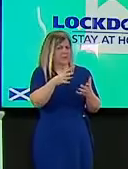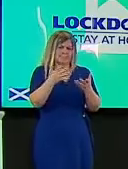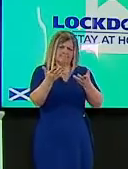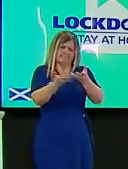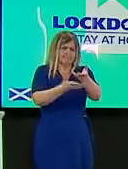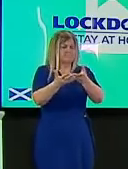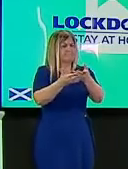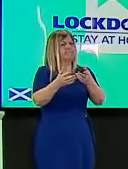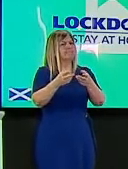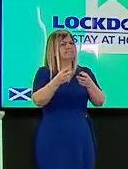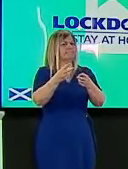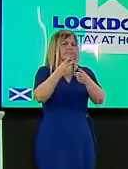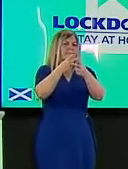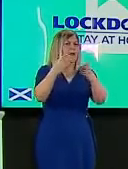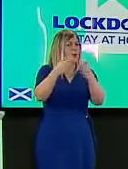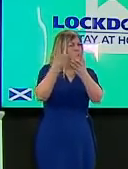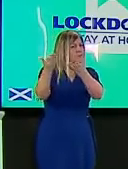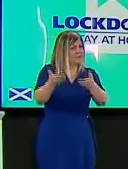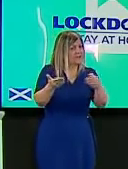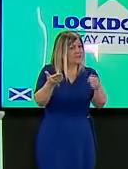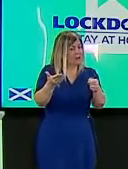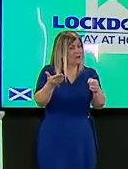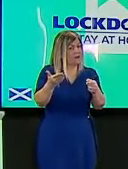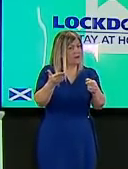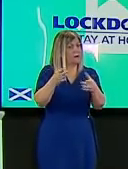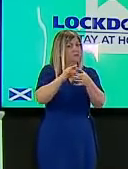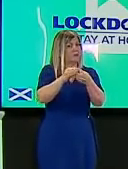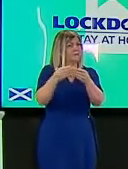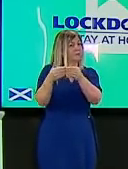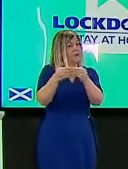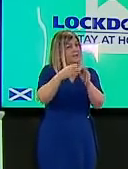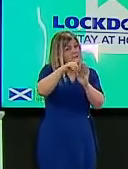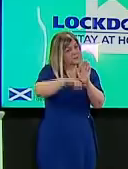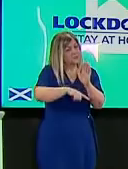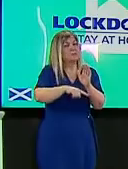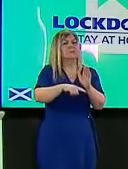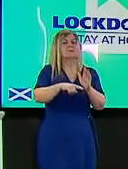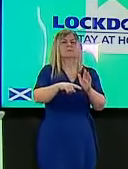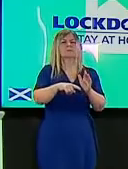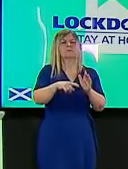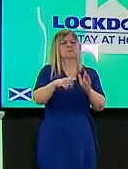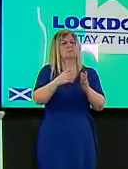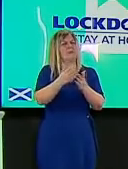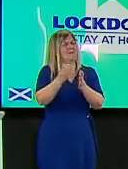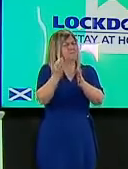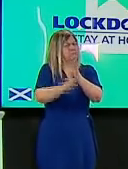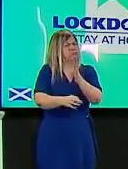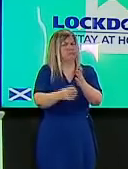to put that new guidance together are there any more stricter measures that you could take to